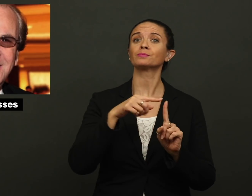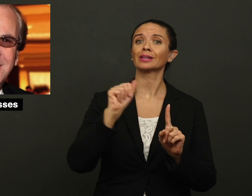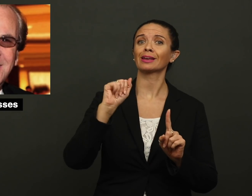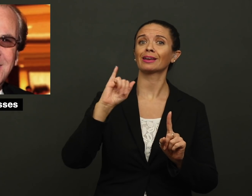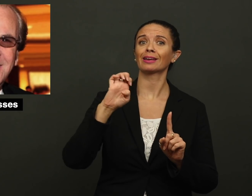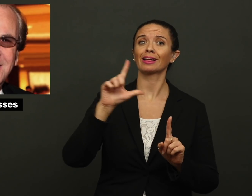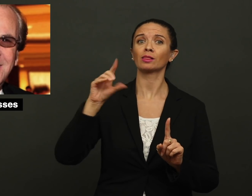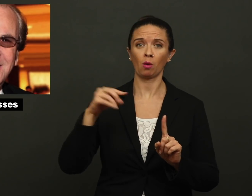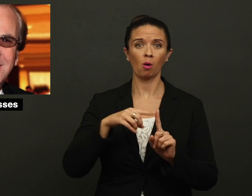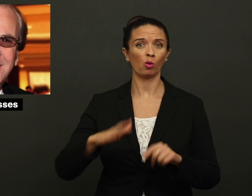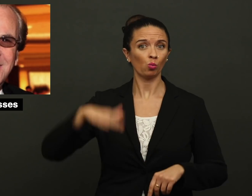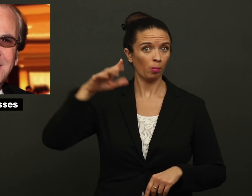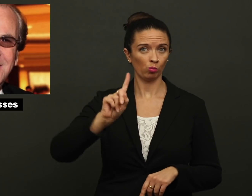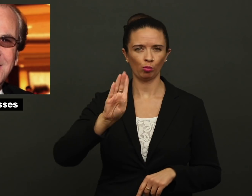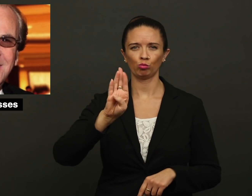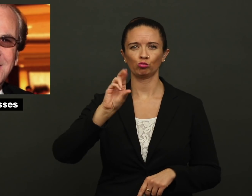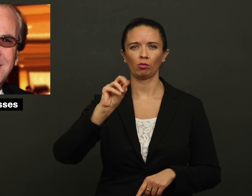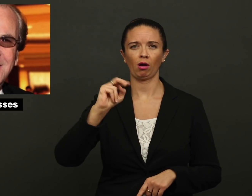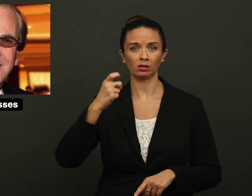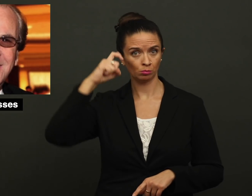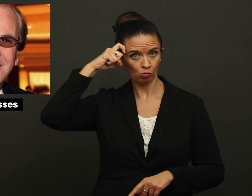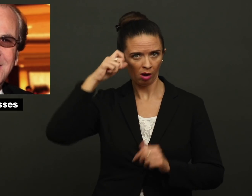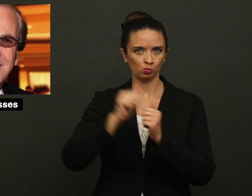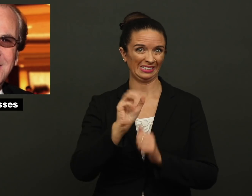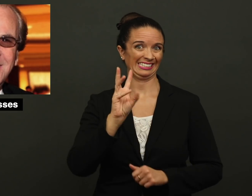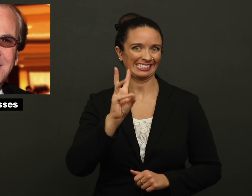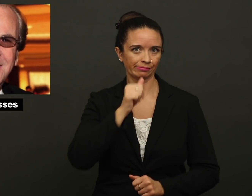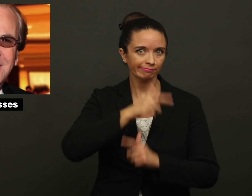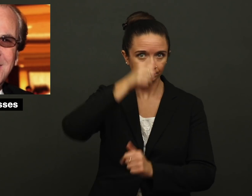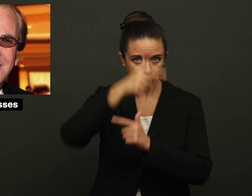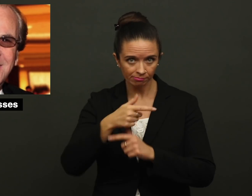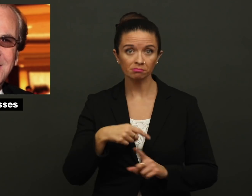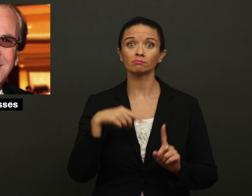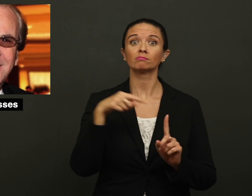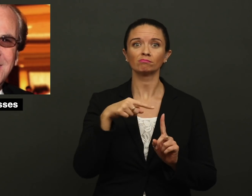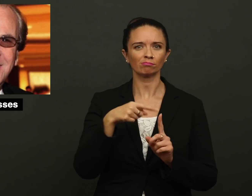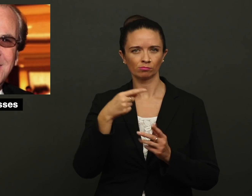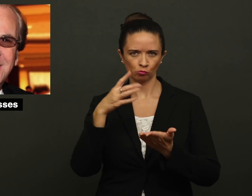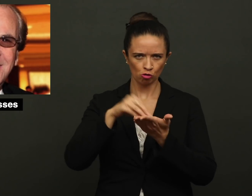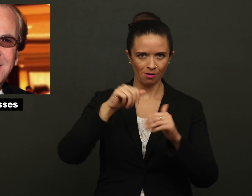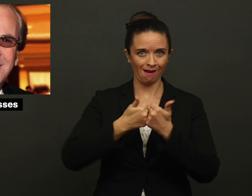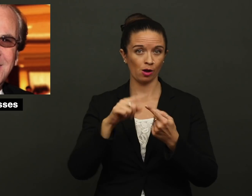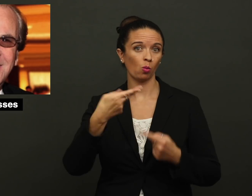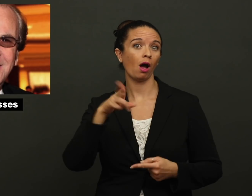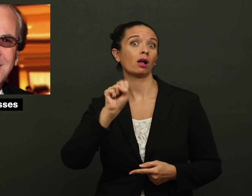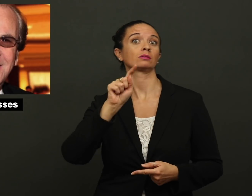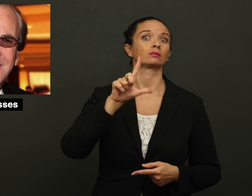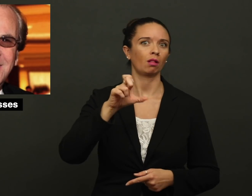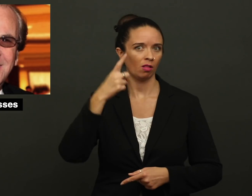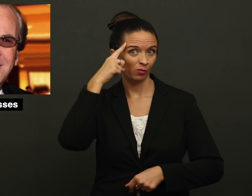Aiello grew up in the Bronx with six siblings, learned to hustle